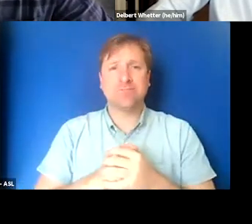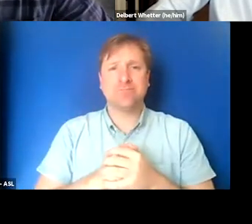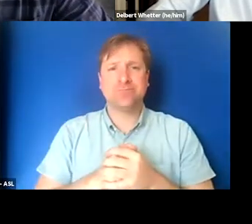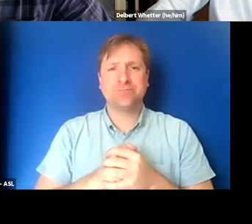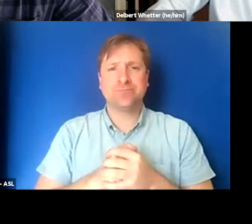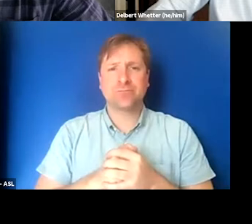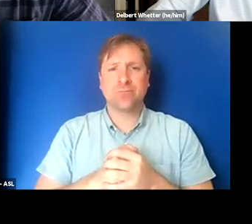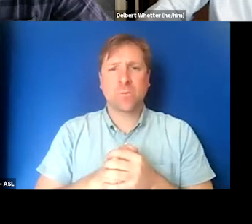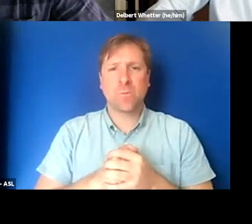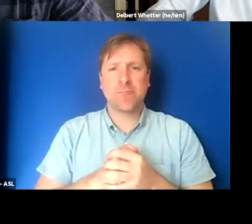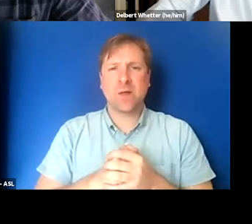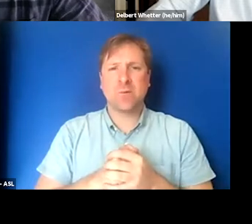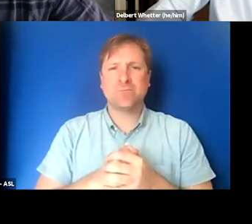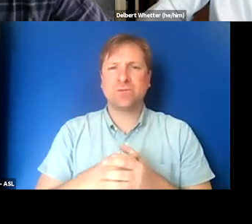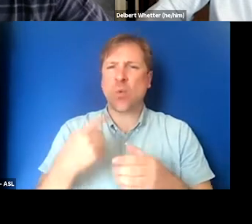So I've been seeing some audience